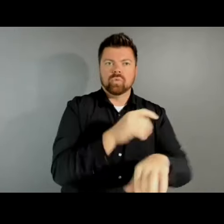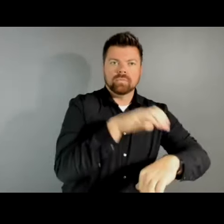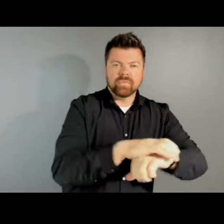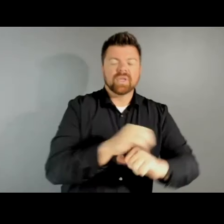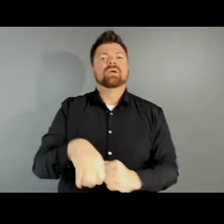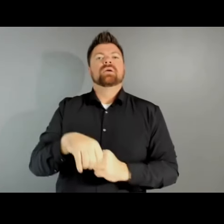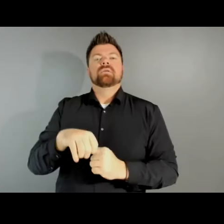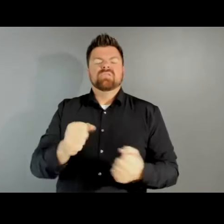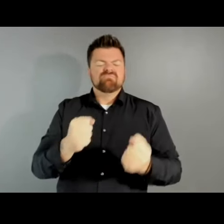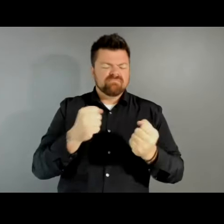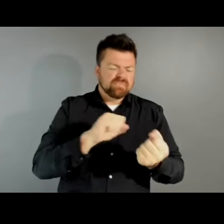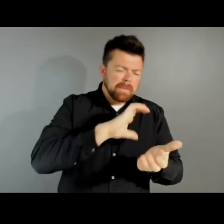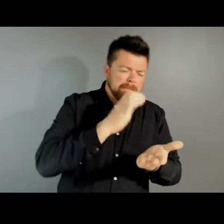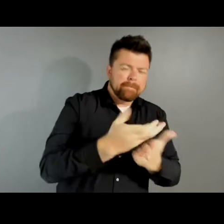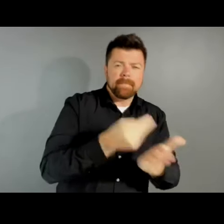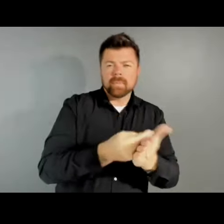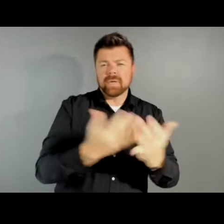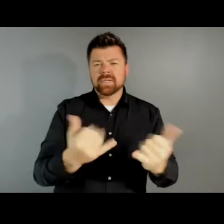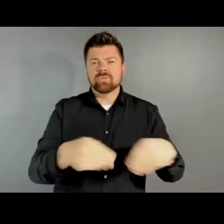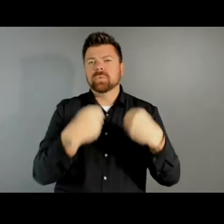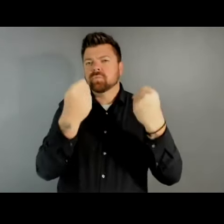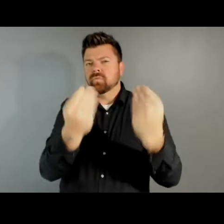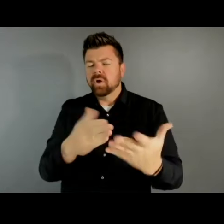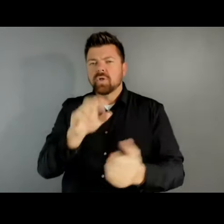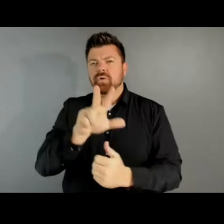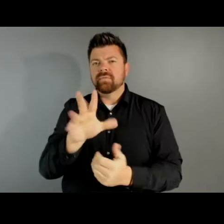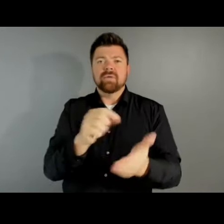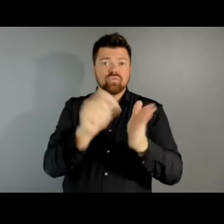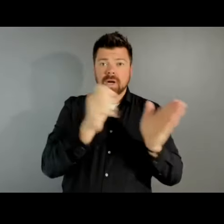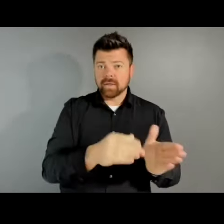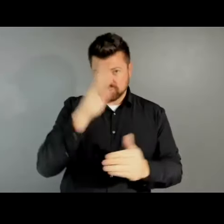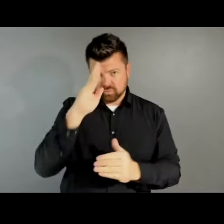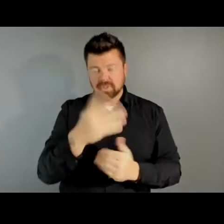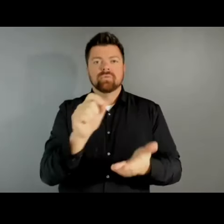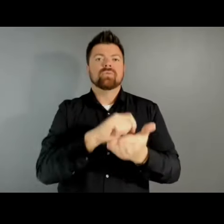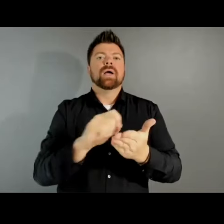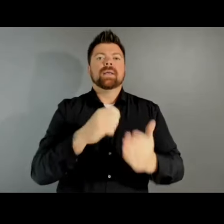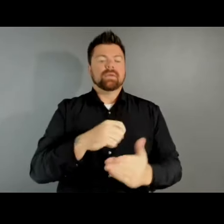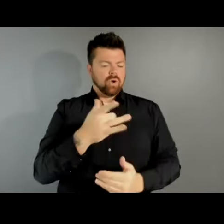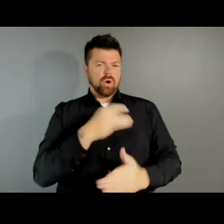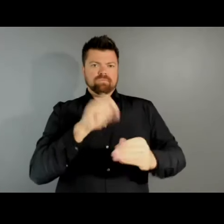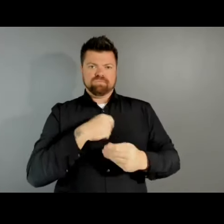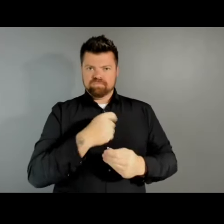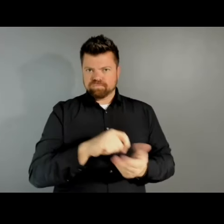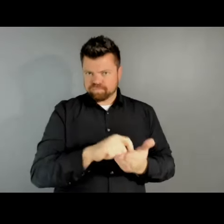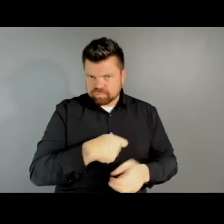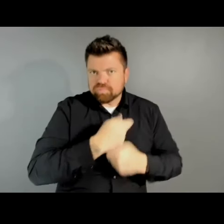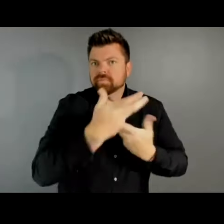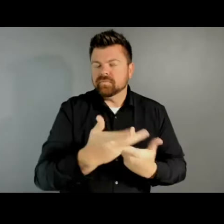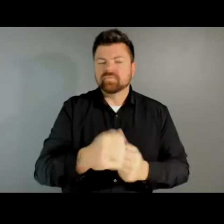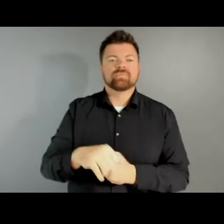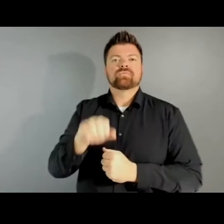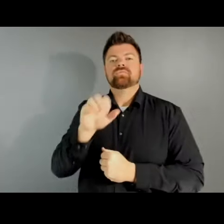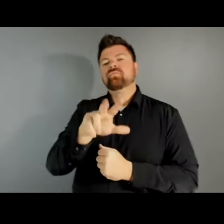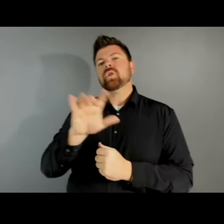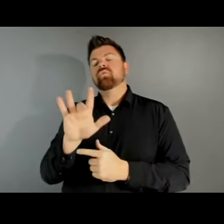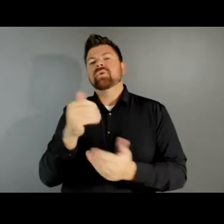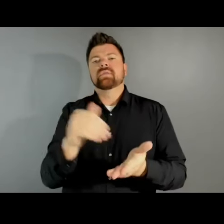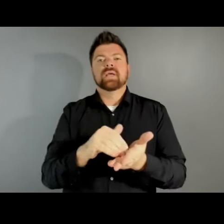is being recommended to 35 writers in creative writing poetry, and $325,000 to 22 translators to